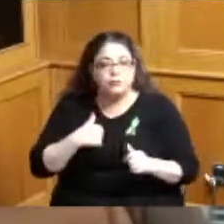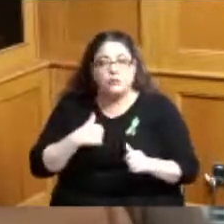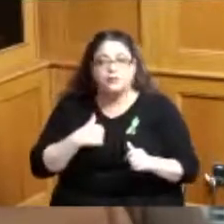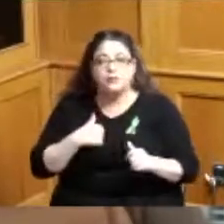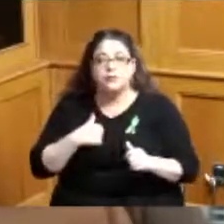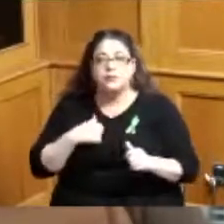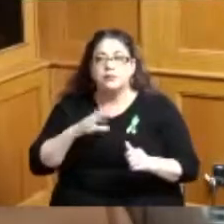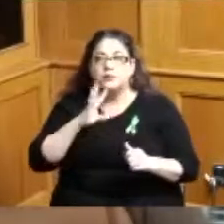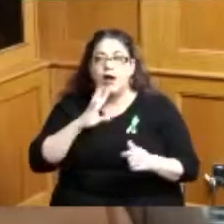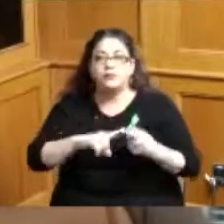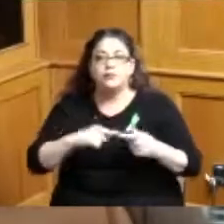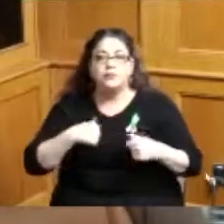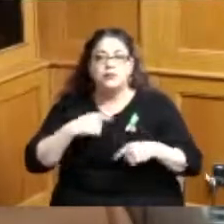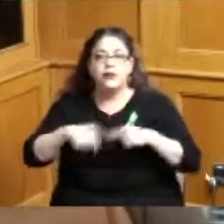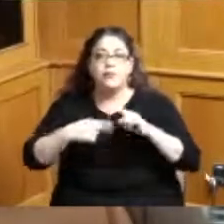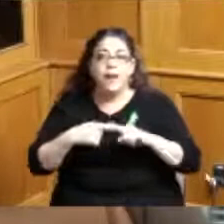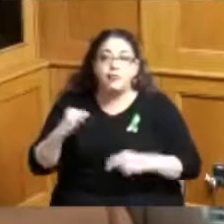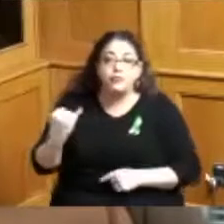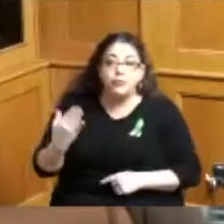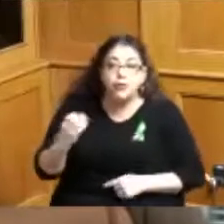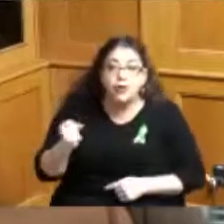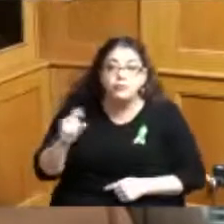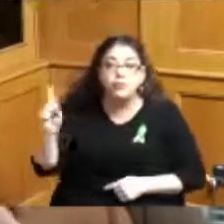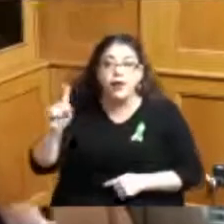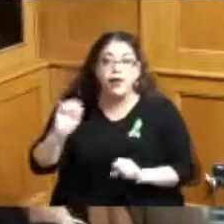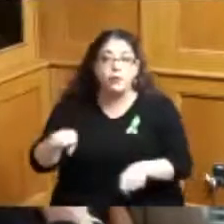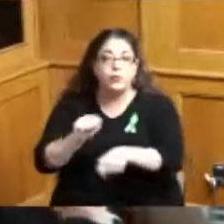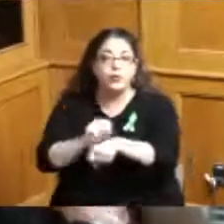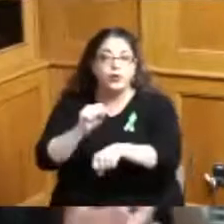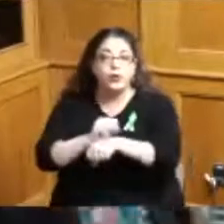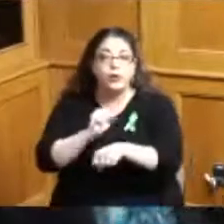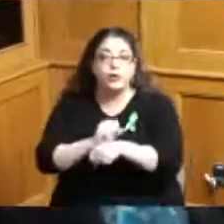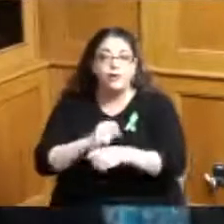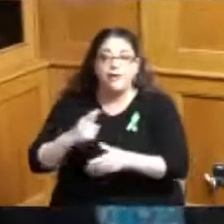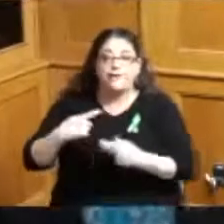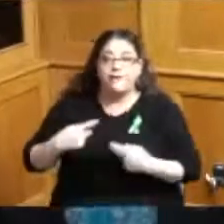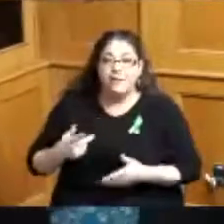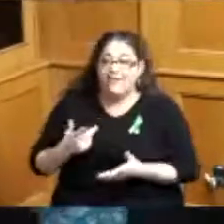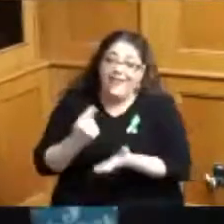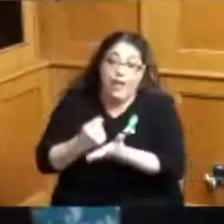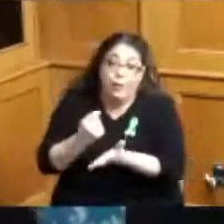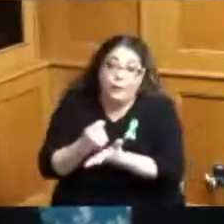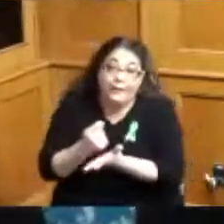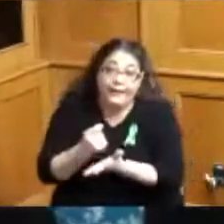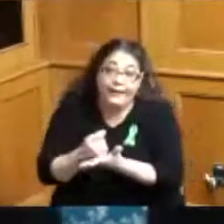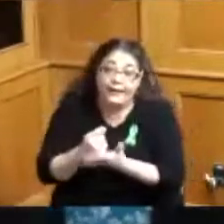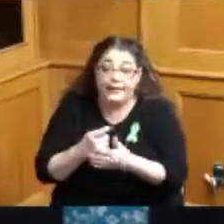talking to me about like jobs and like therapy and things that can like help me